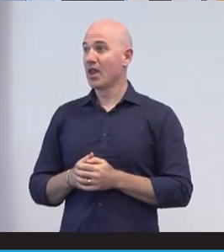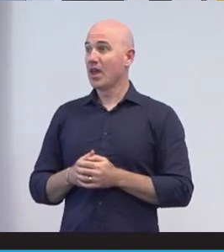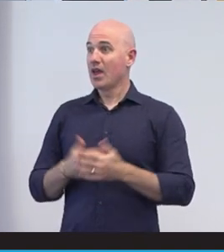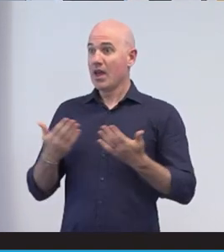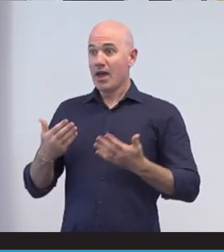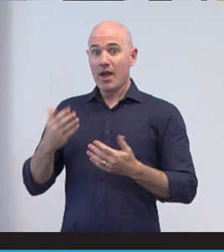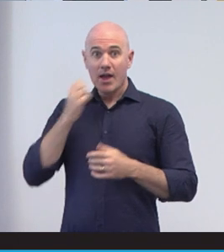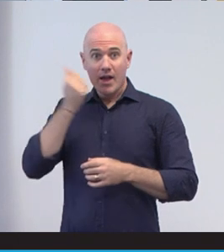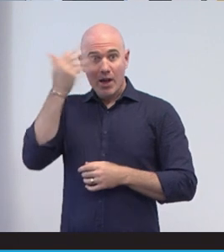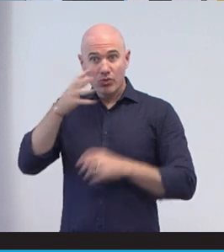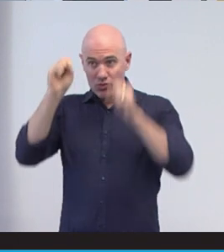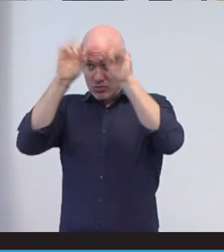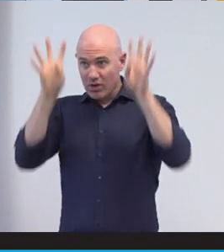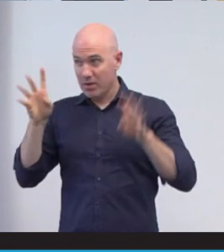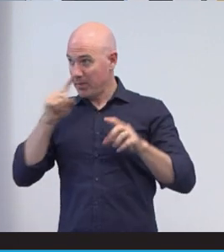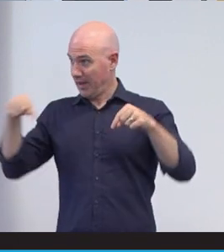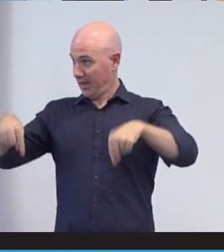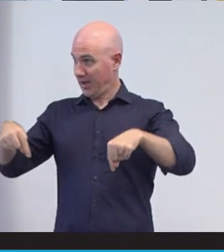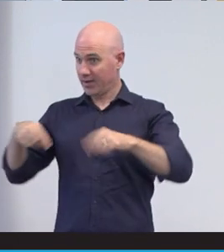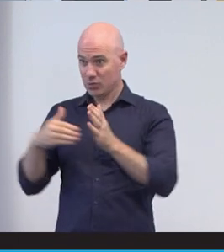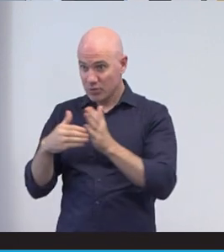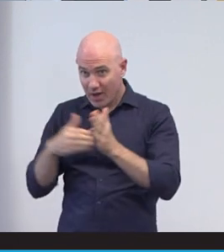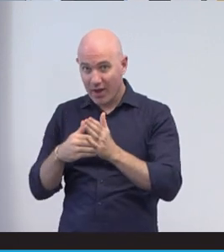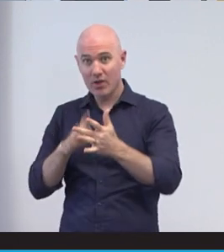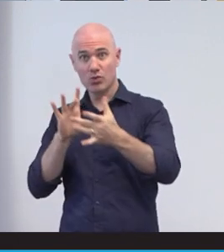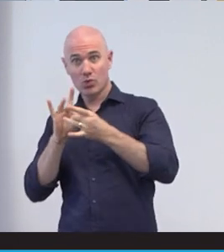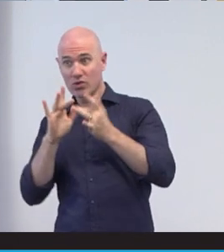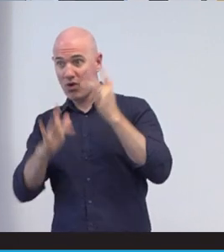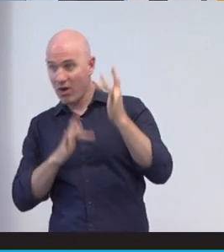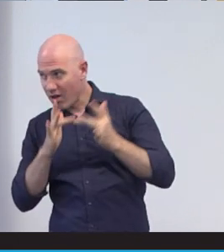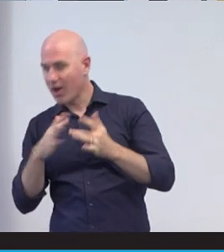people who are in the room with us and who are also joining us online. And I also would like to